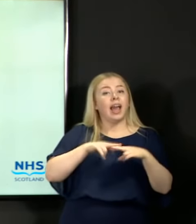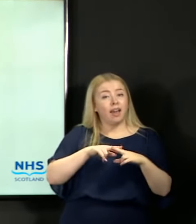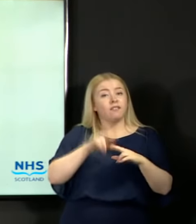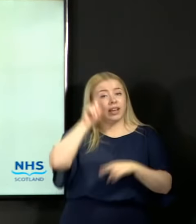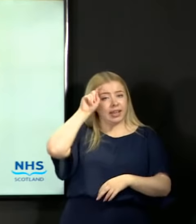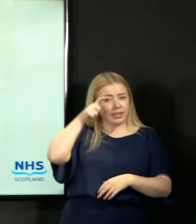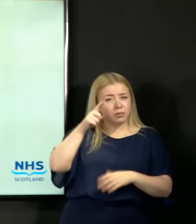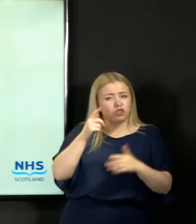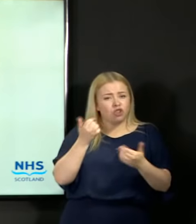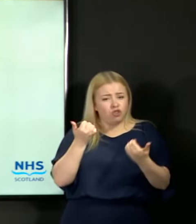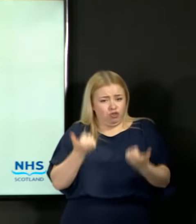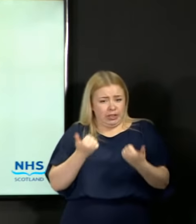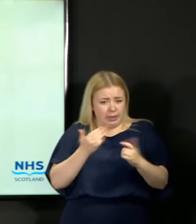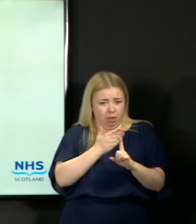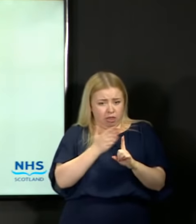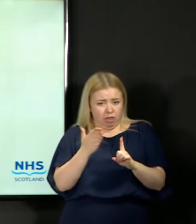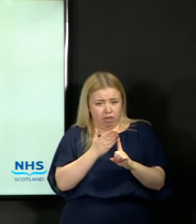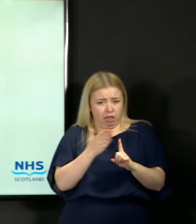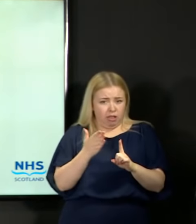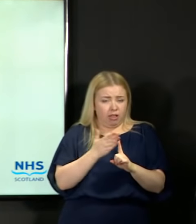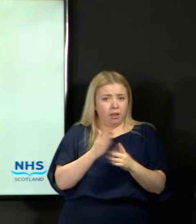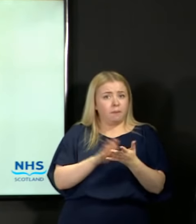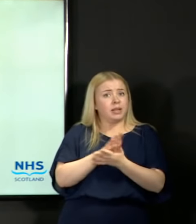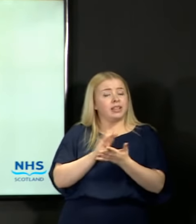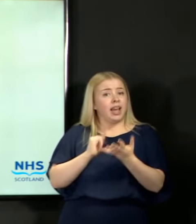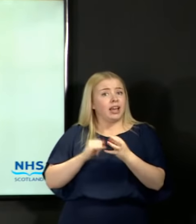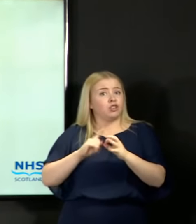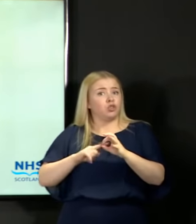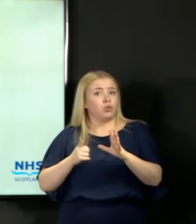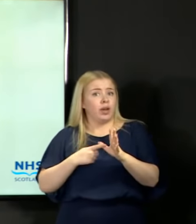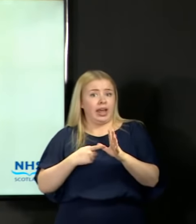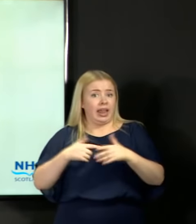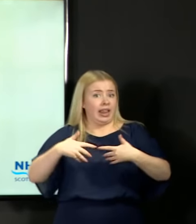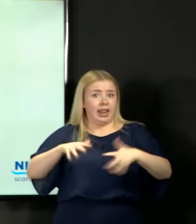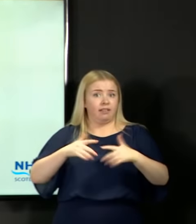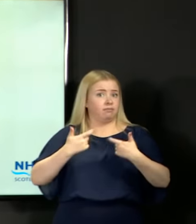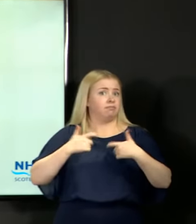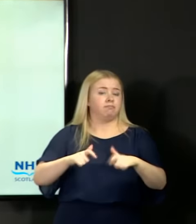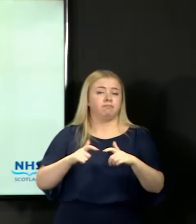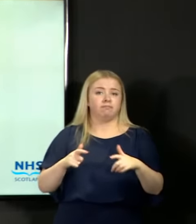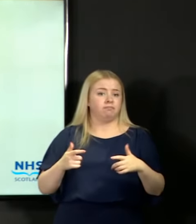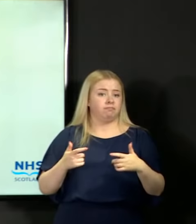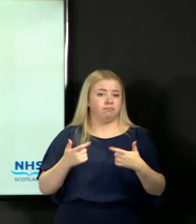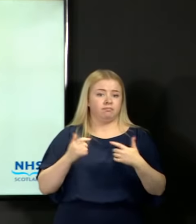then the SQA essentially left the results as they were, and it is only when it comes